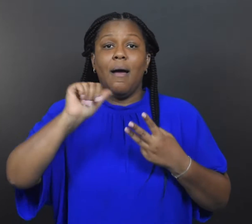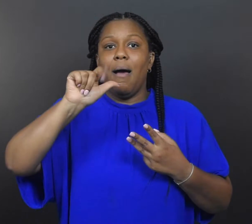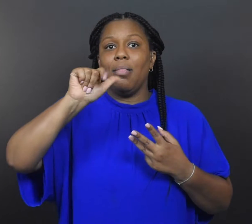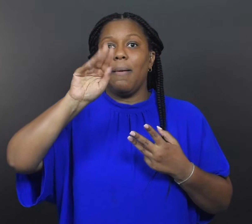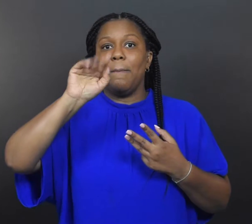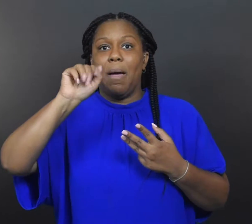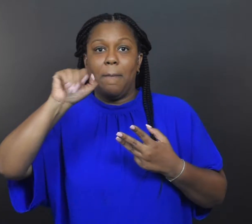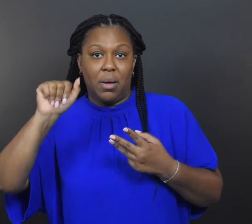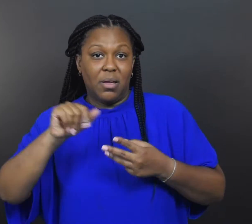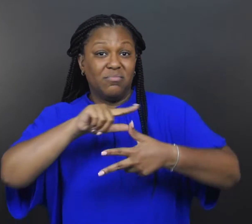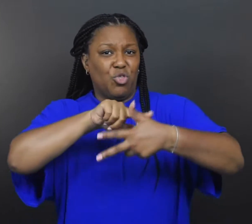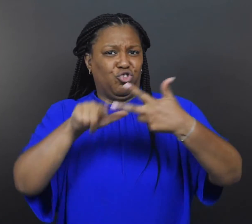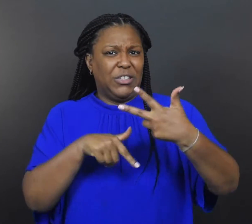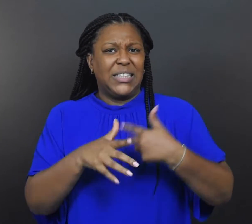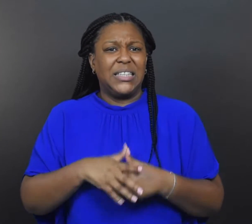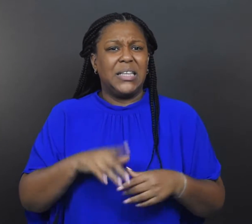Alabama.